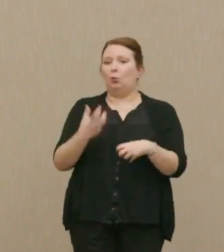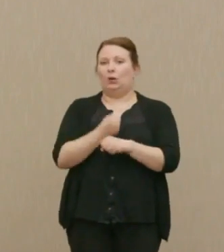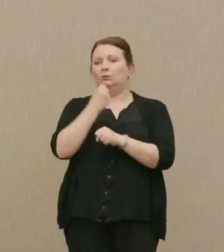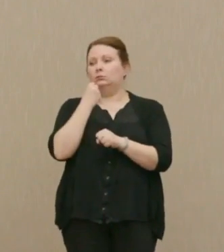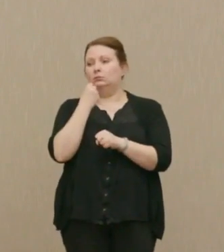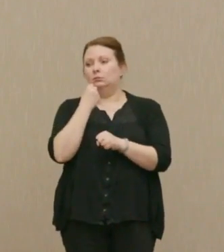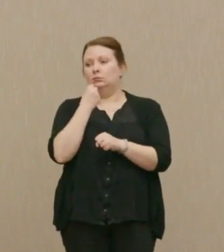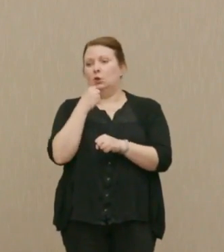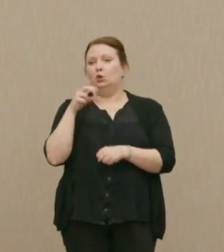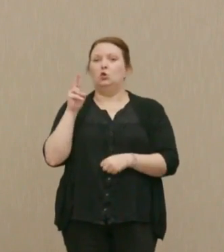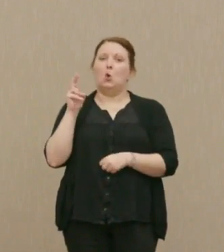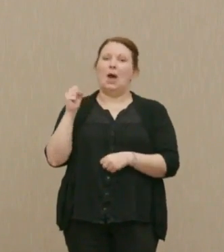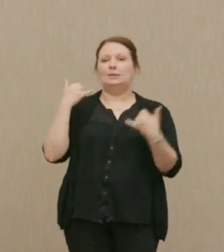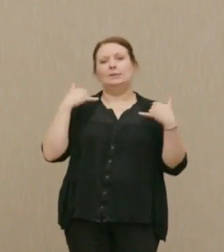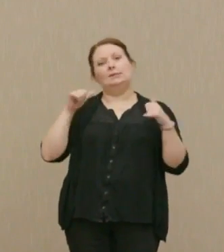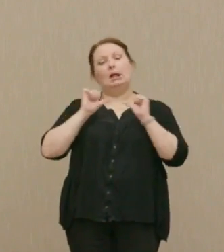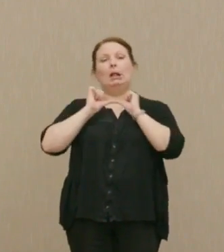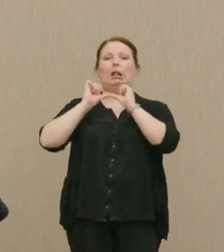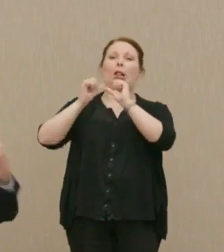The US would still exist.